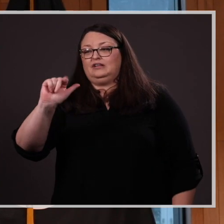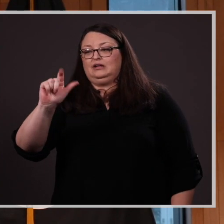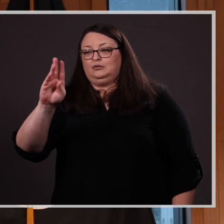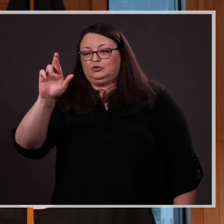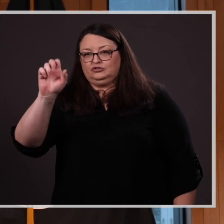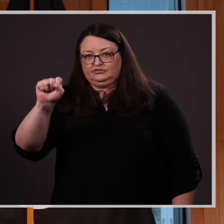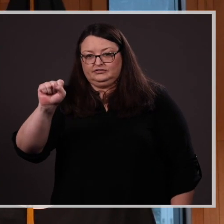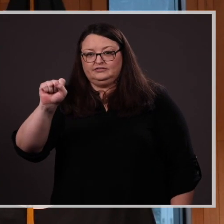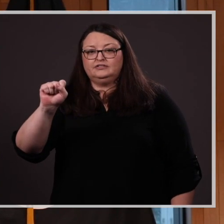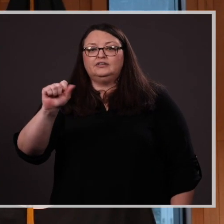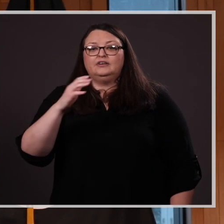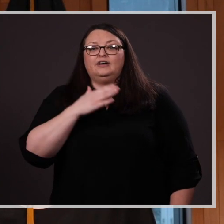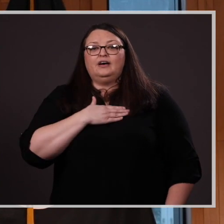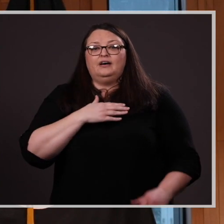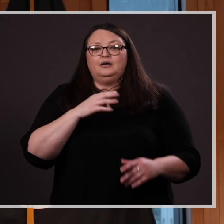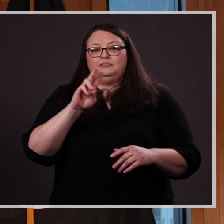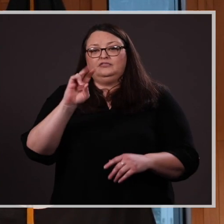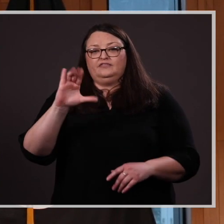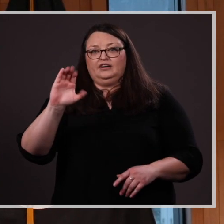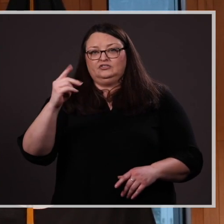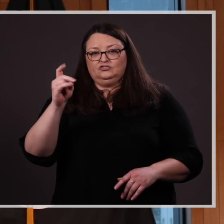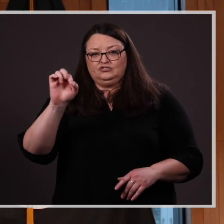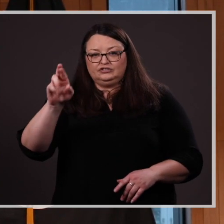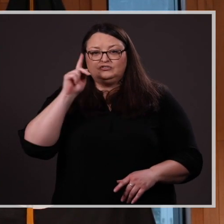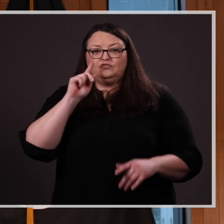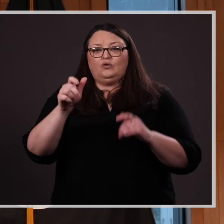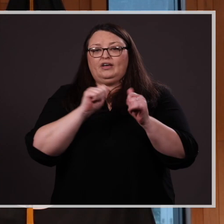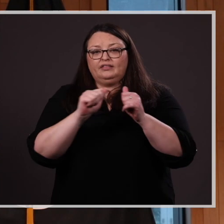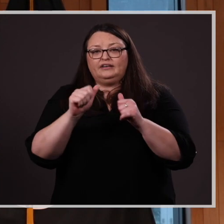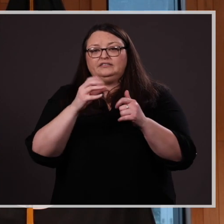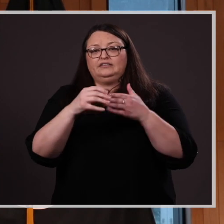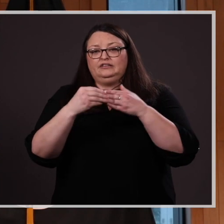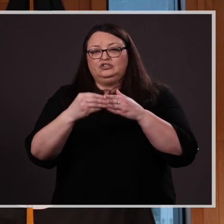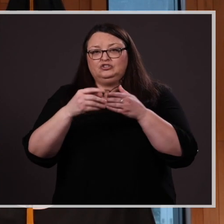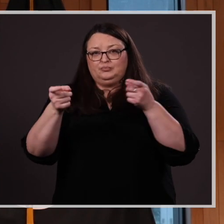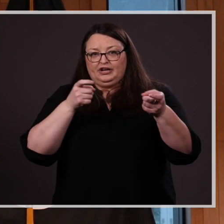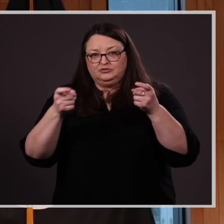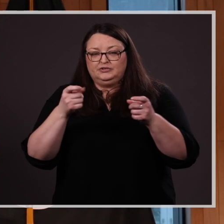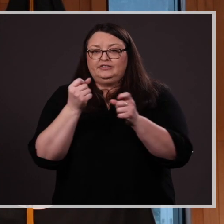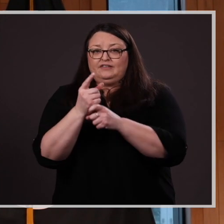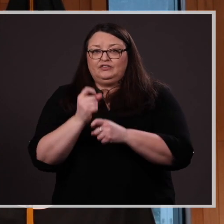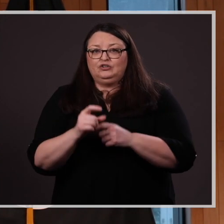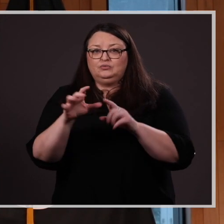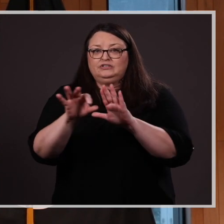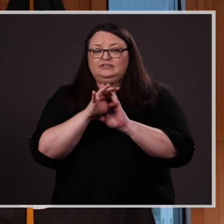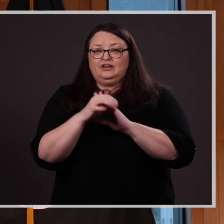and Management. Every year, we select one male and one female winner of the Senior Scholar-Athlete